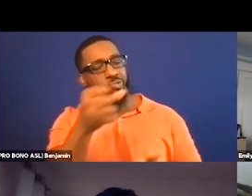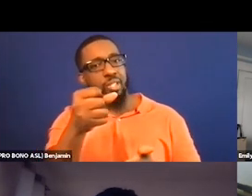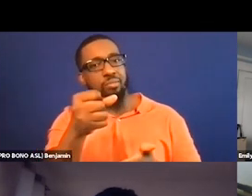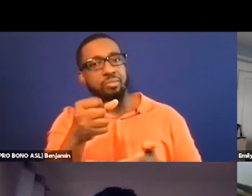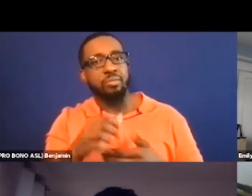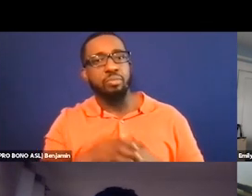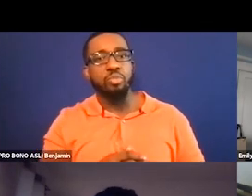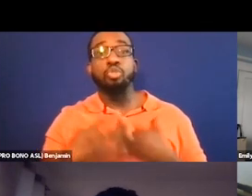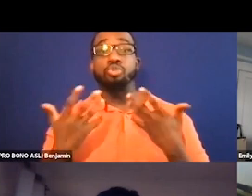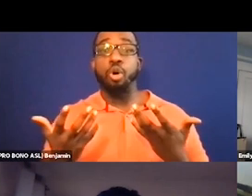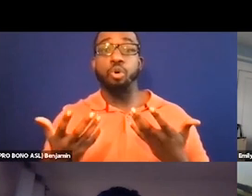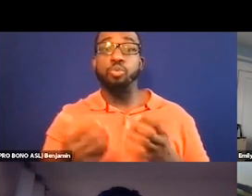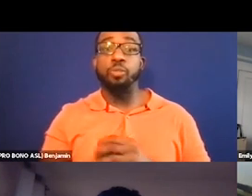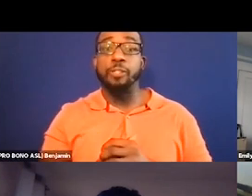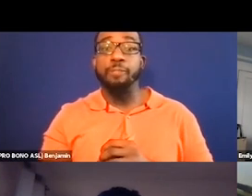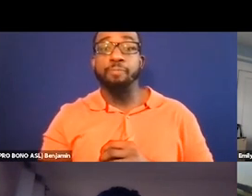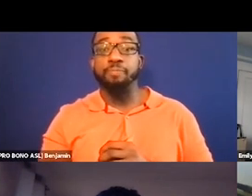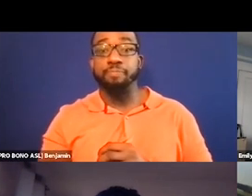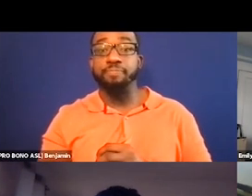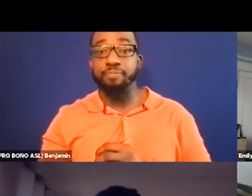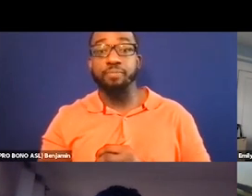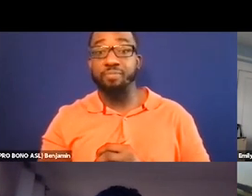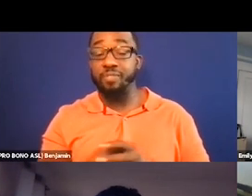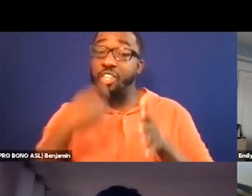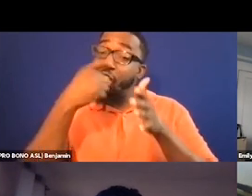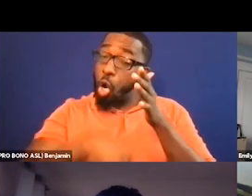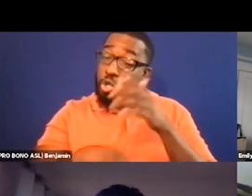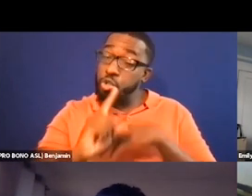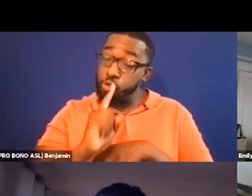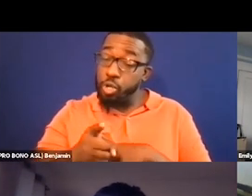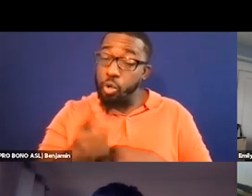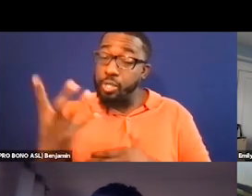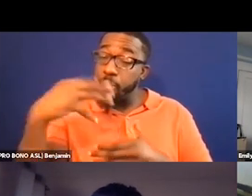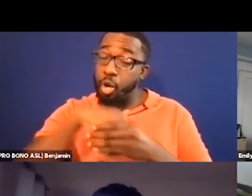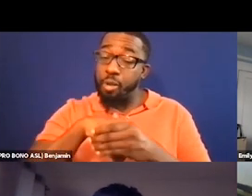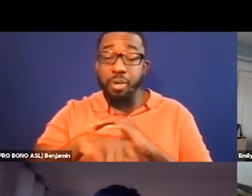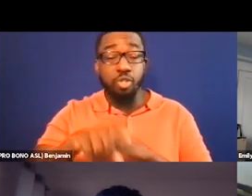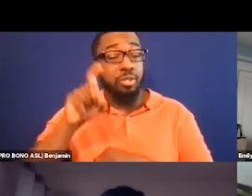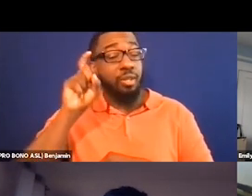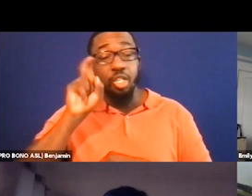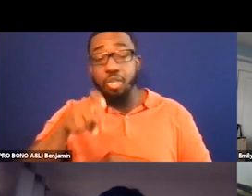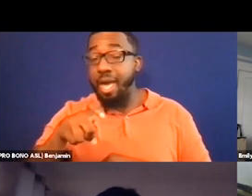The costs are real and it's part of it. But I think it just has to be thought of like you think